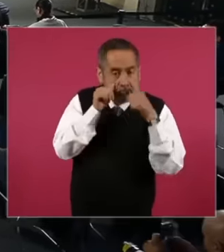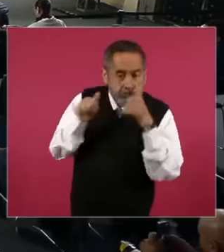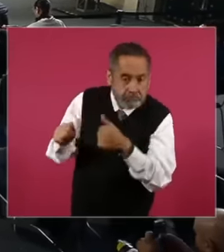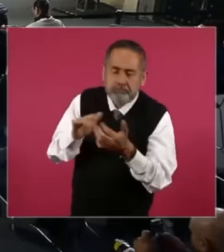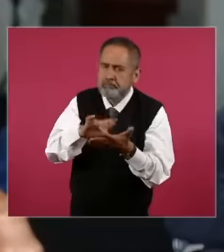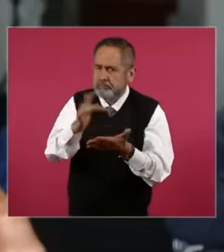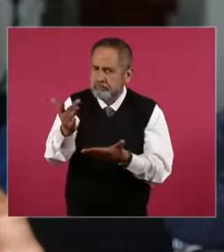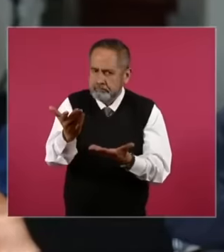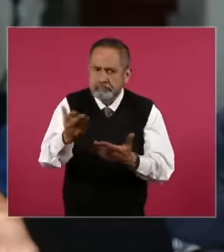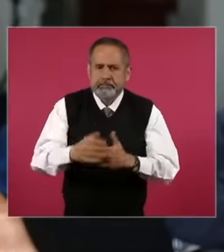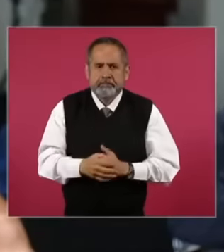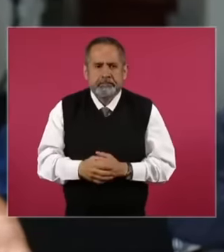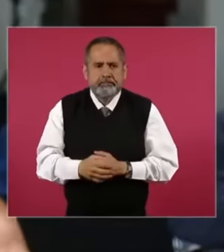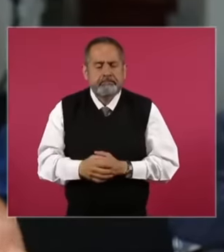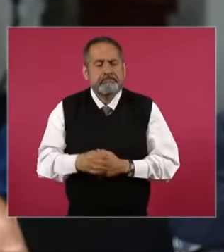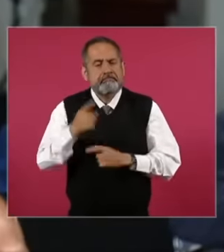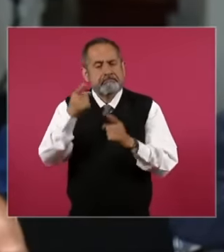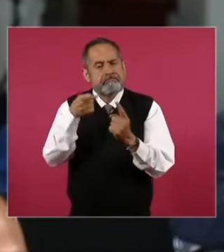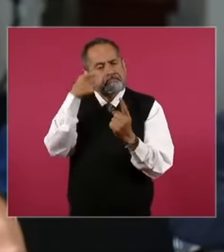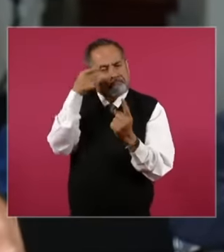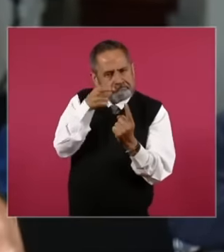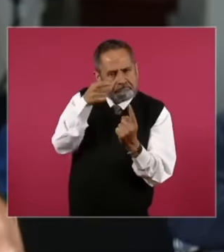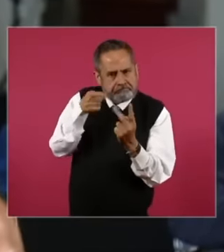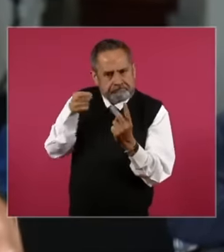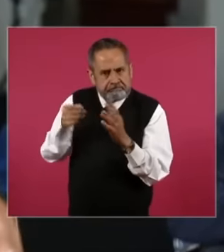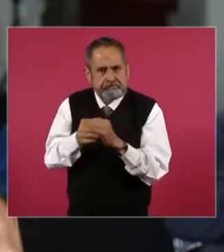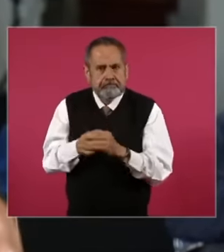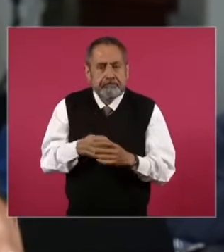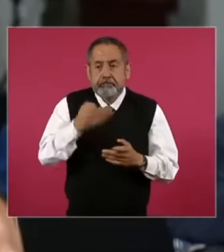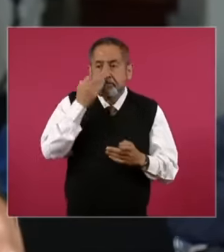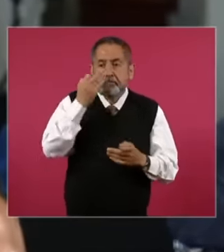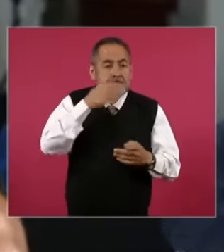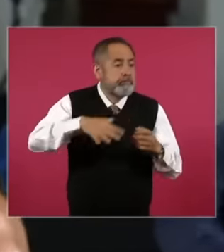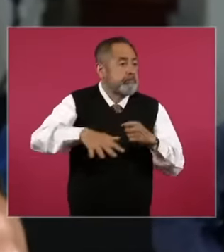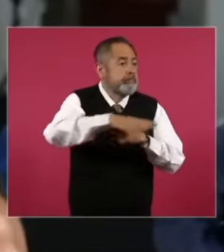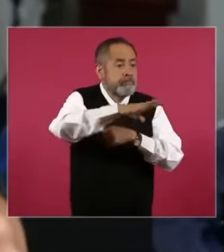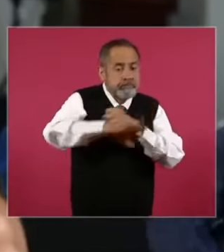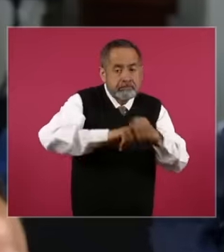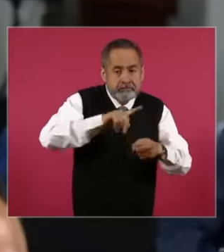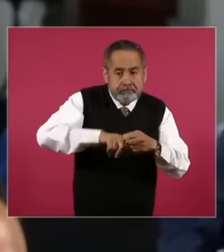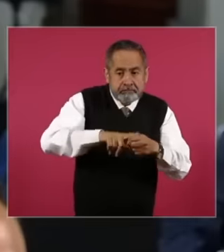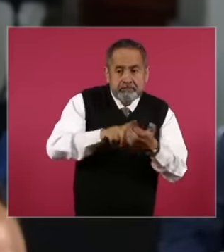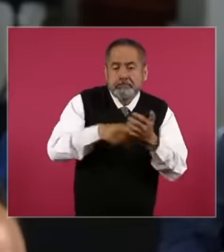We have to put emphasis on certain things, the flora and fauna when it is said that it is damaged and within